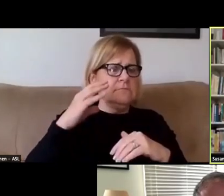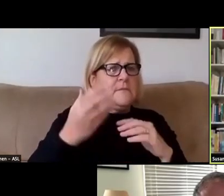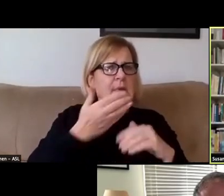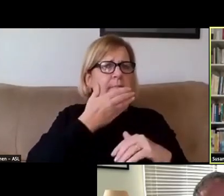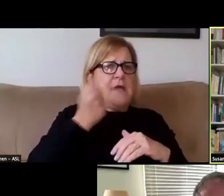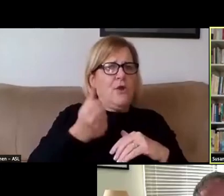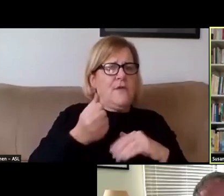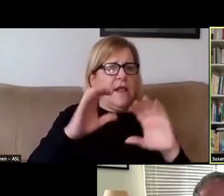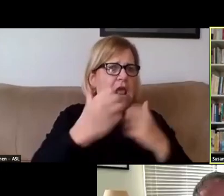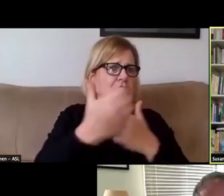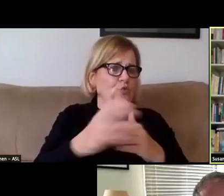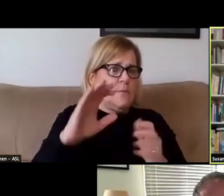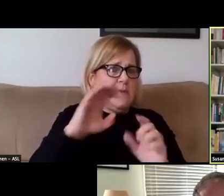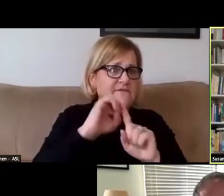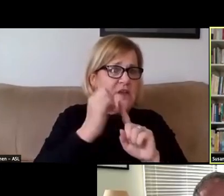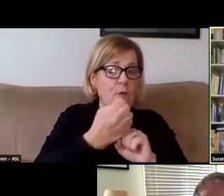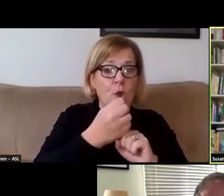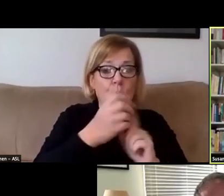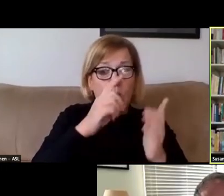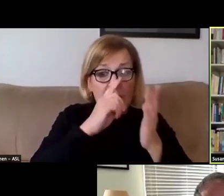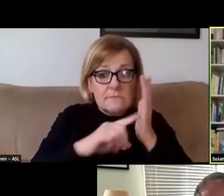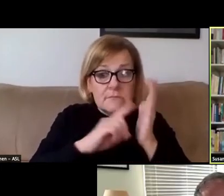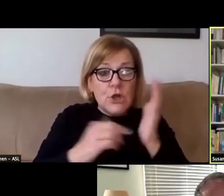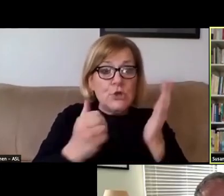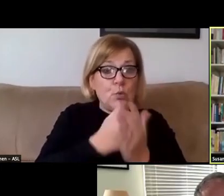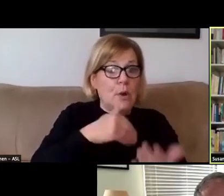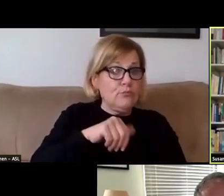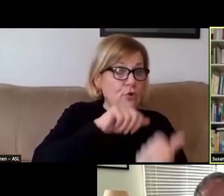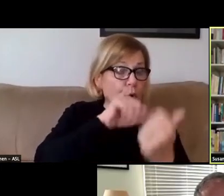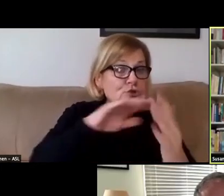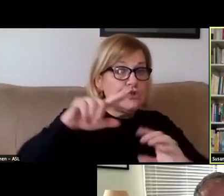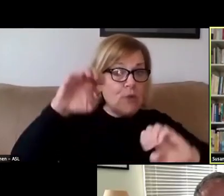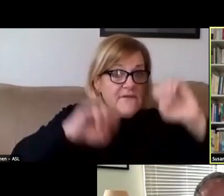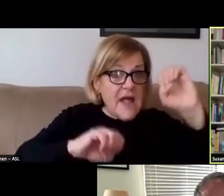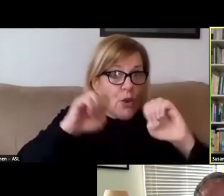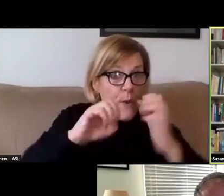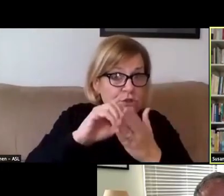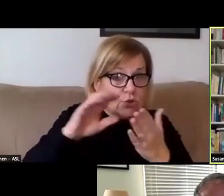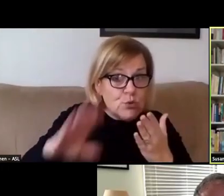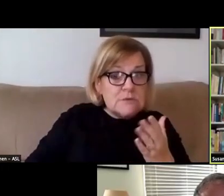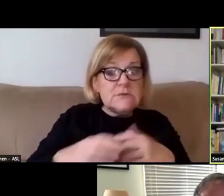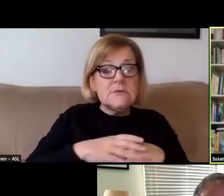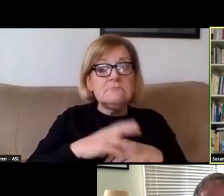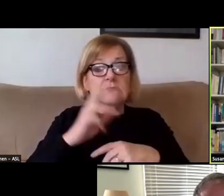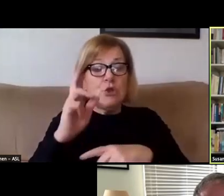We're also using and exploring new approaches to evaluating students: for instance, using different types